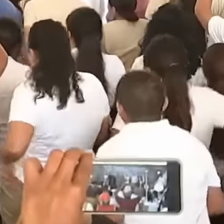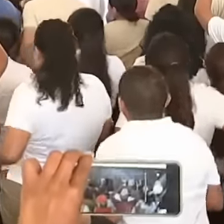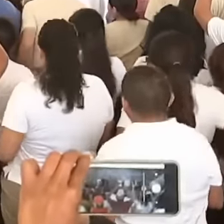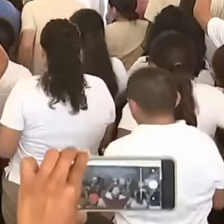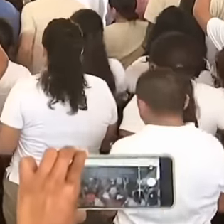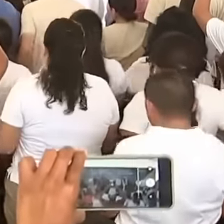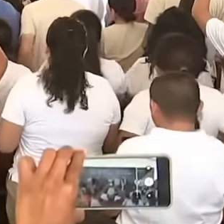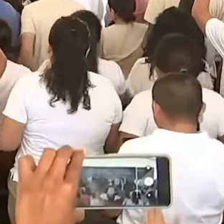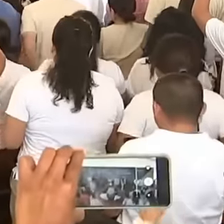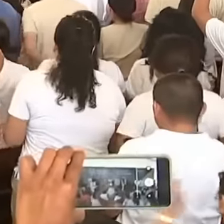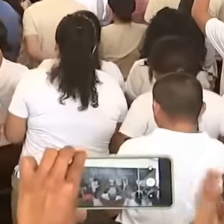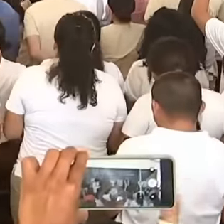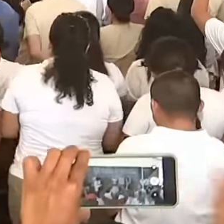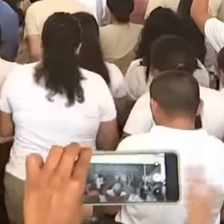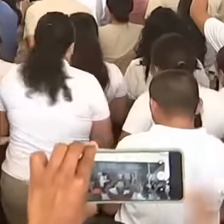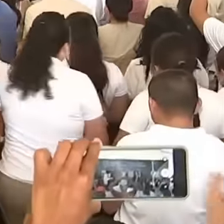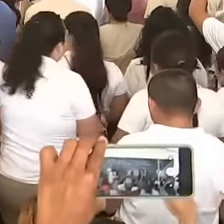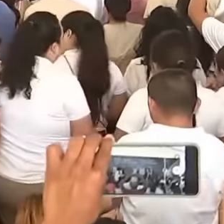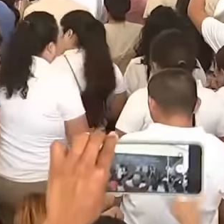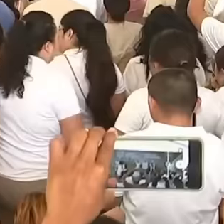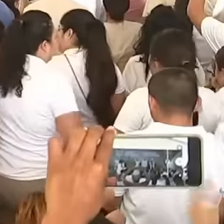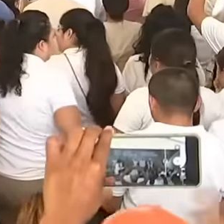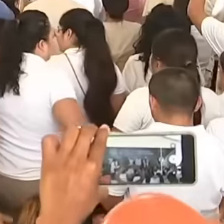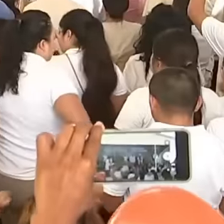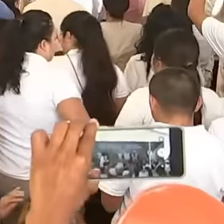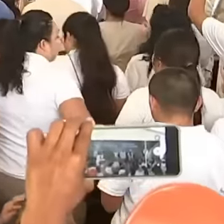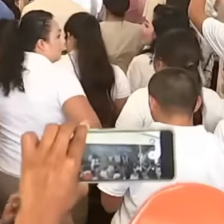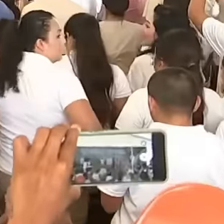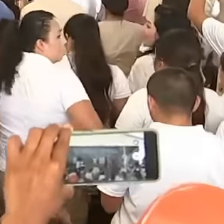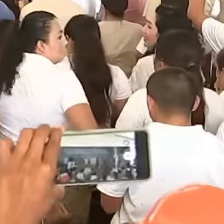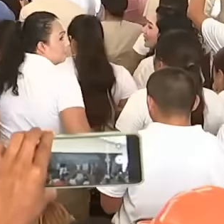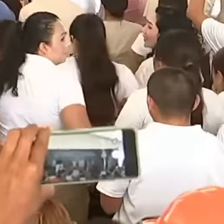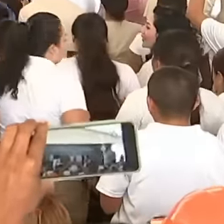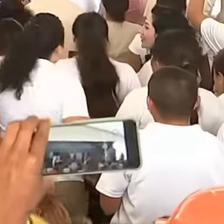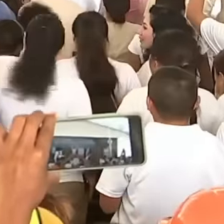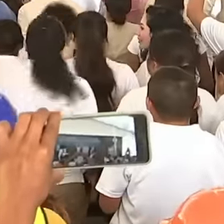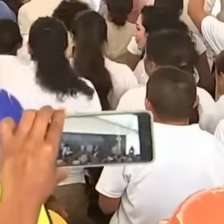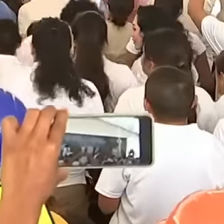Eastern Coast by the President of the States United Mexicans, Mr.